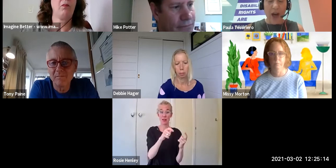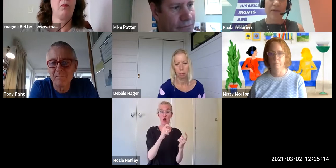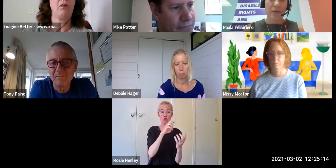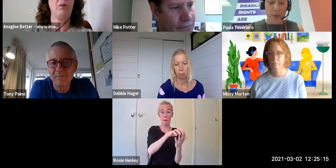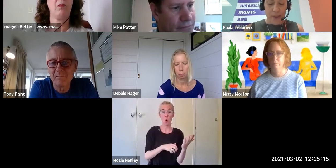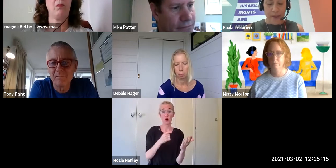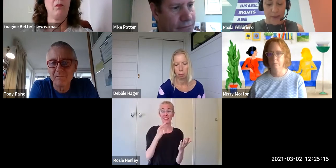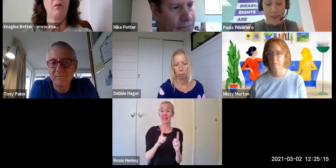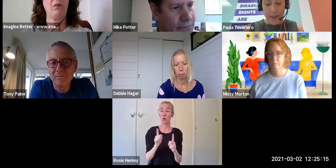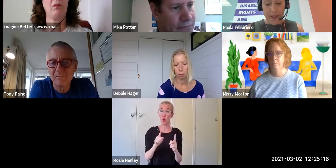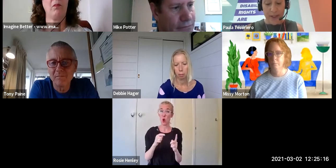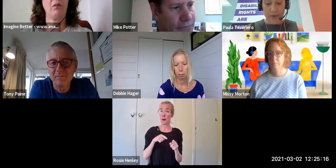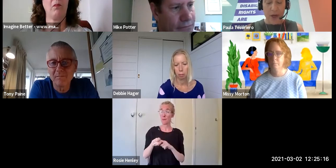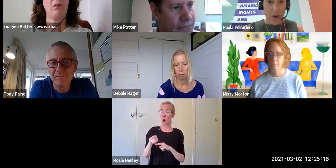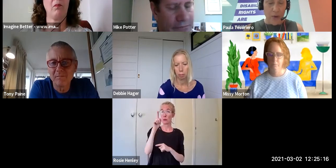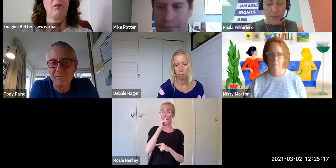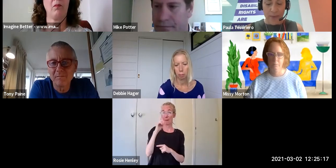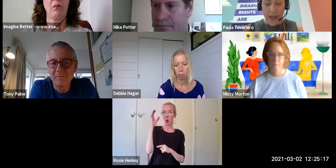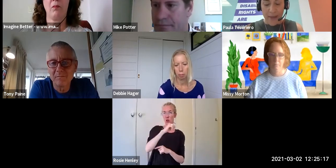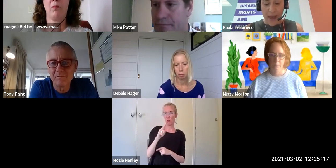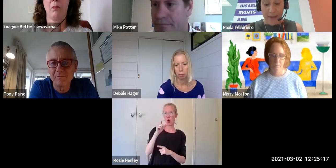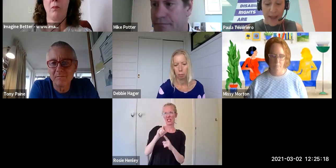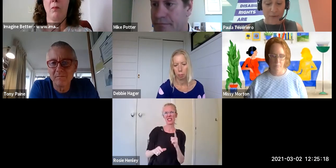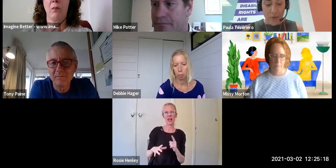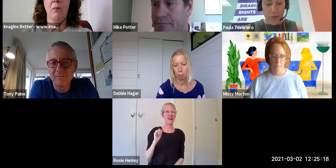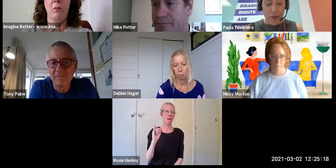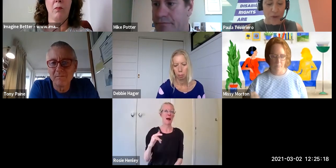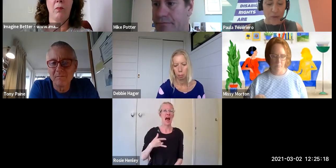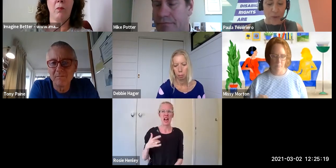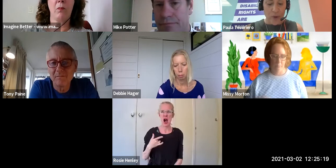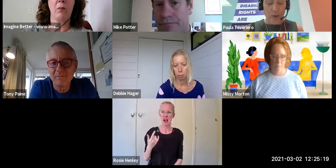life of persons with disabilities is very low that they have no future to look forward